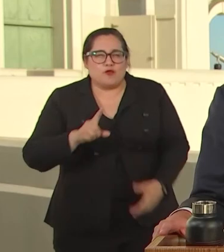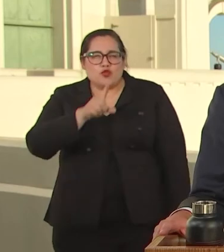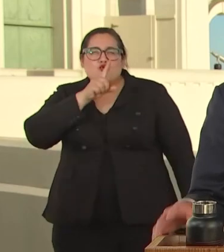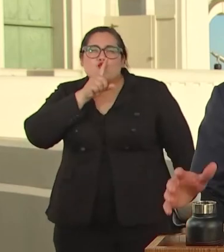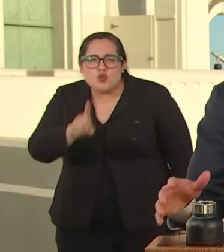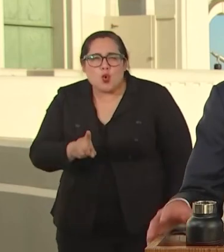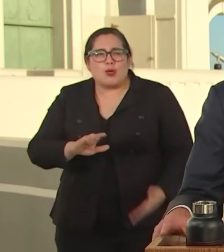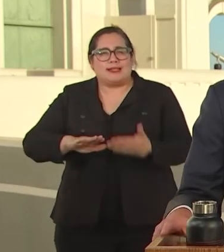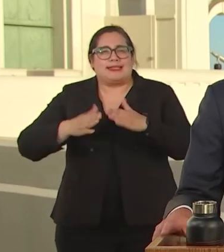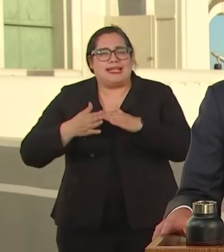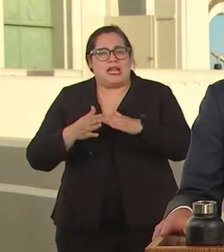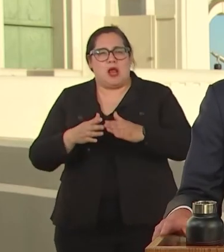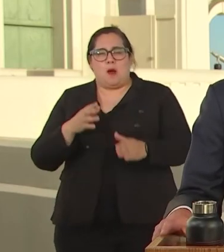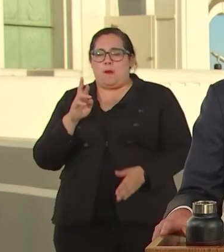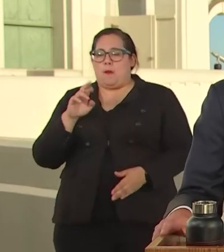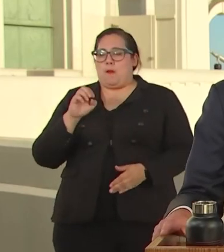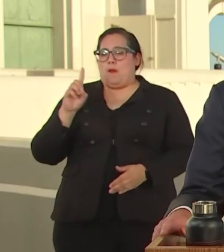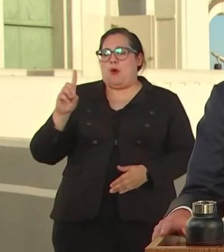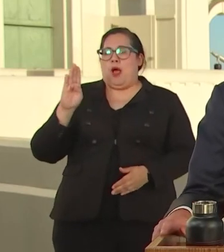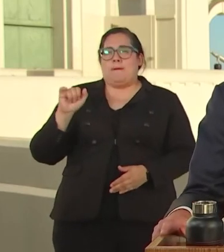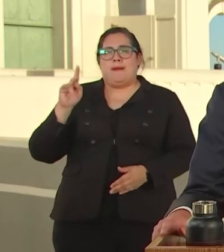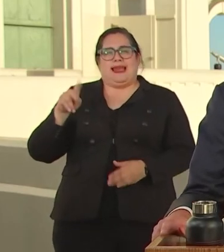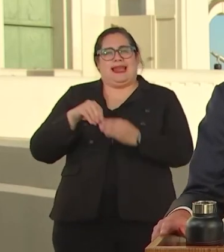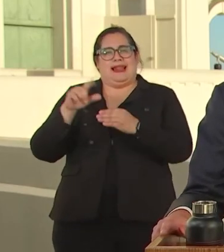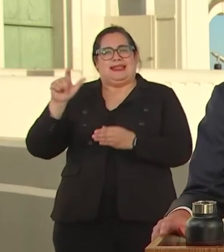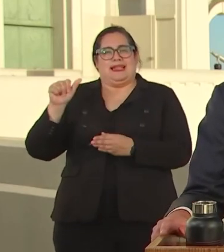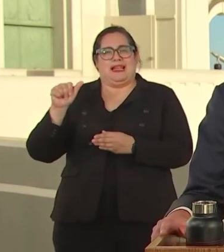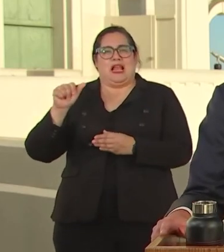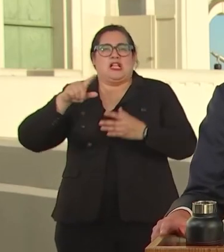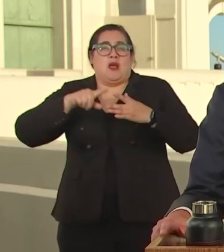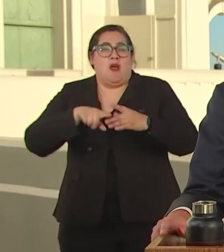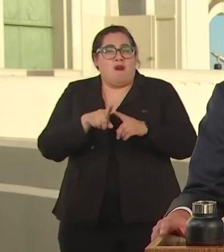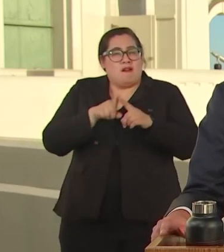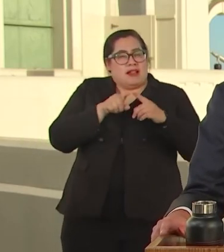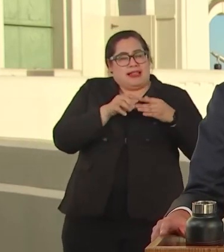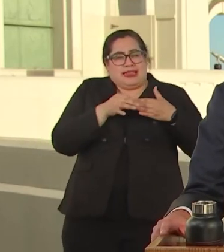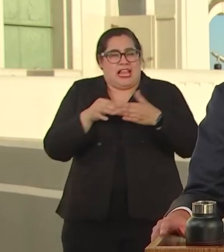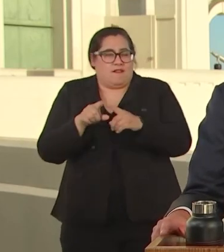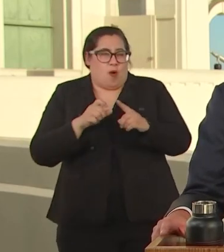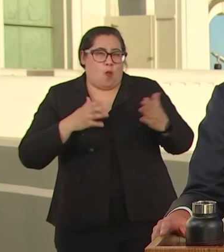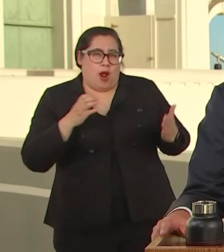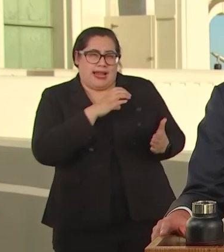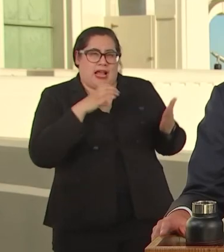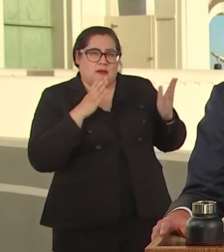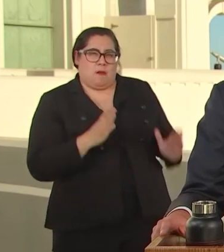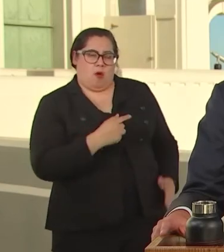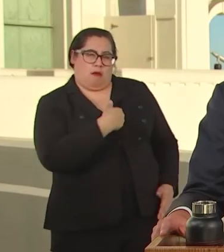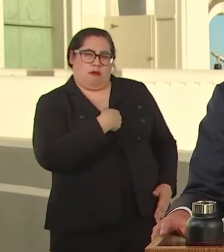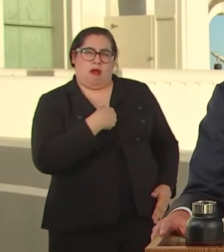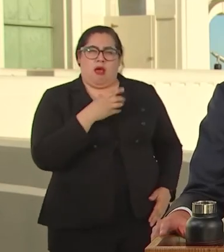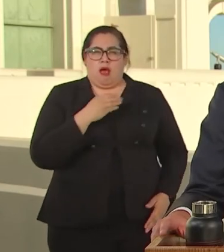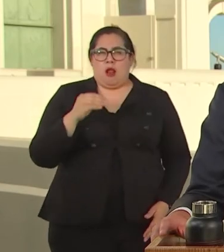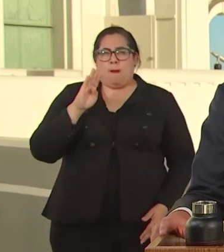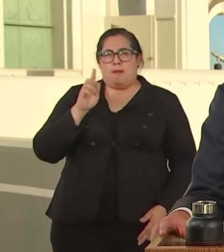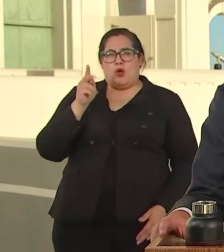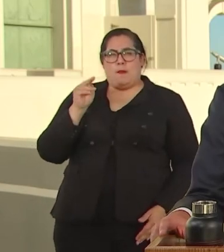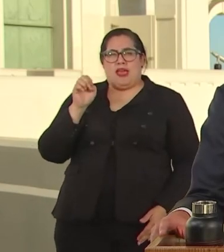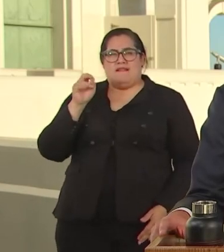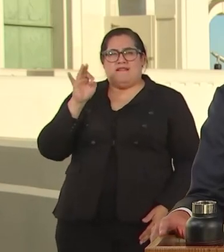TRUE MUNICIPAL BROADBAND IN LOS ANGELES. WE'RE LOOKING FORWARD TO 'EM